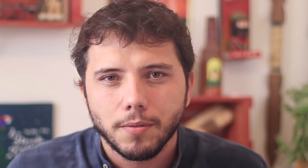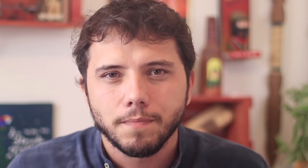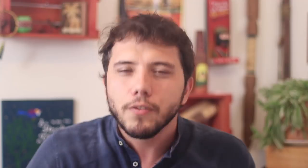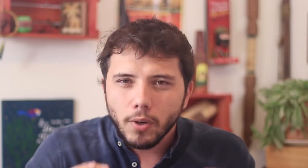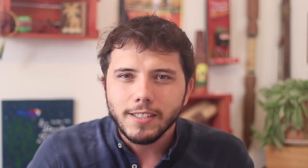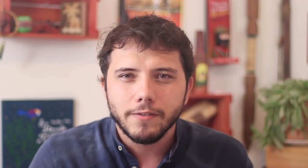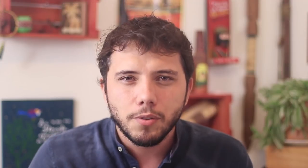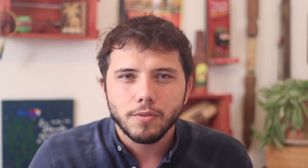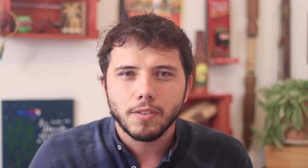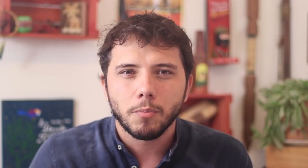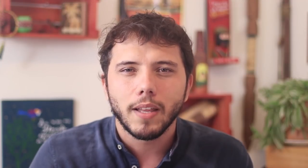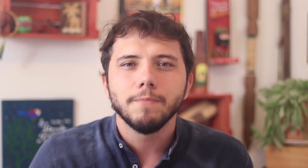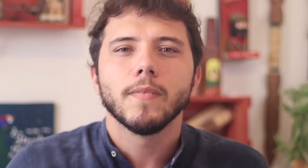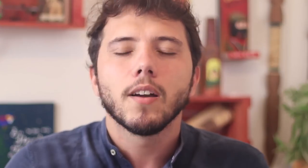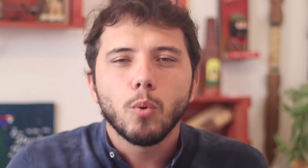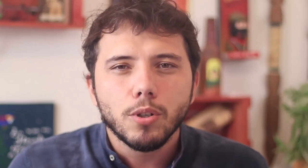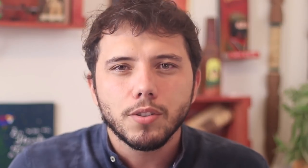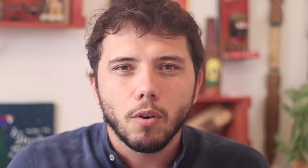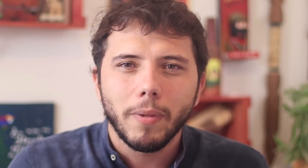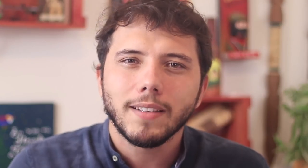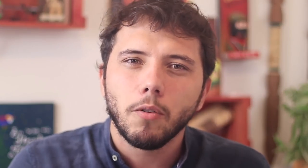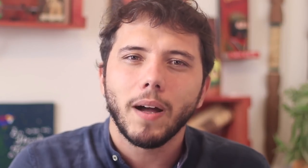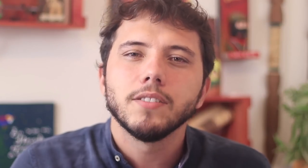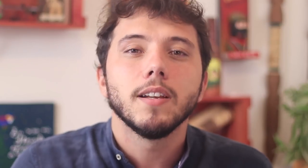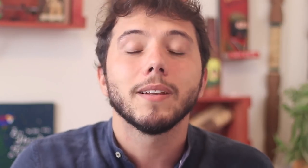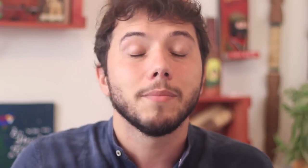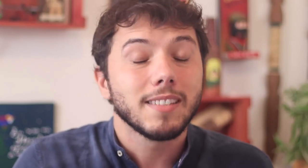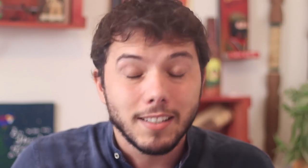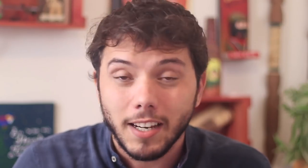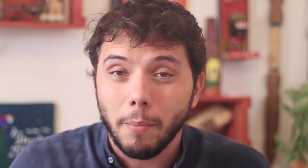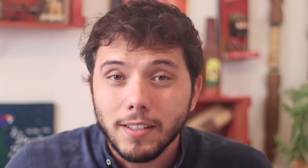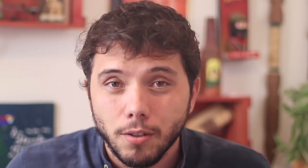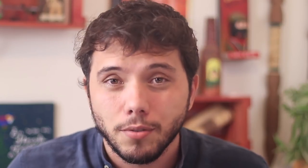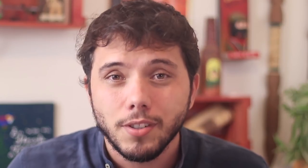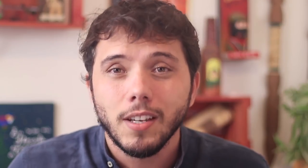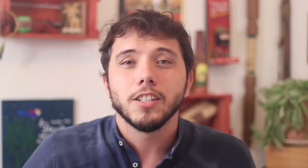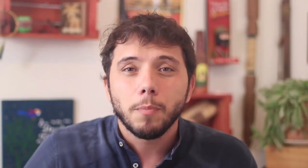Recommend this video if you can, like, comment, share so that this message can reach further.